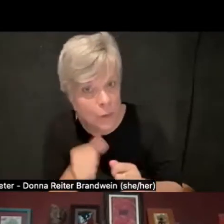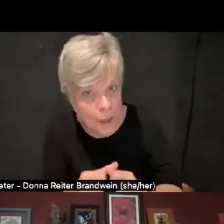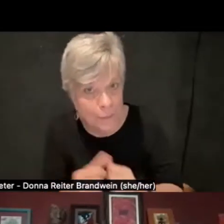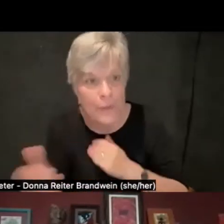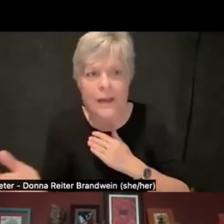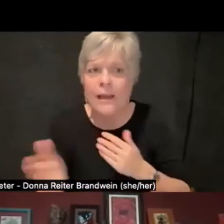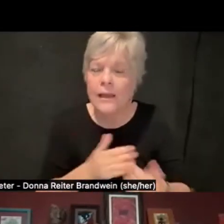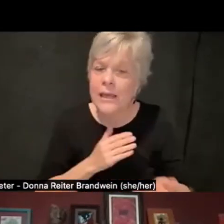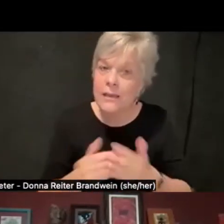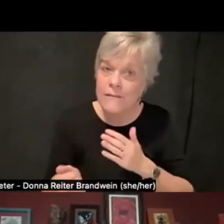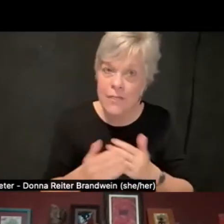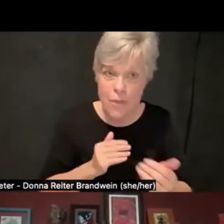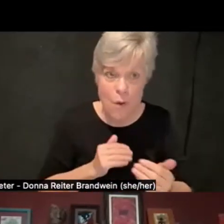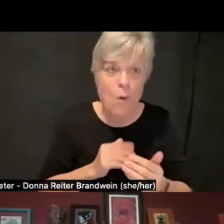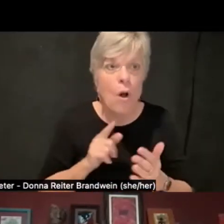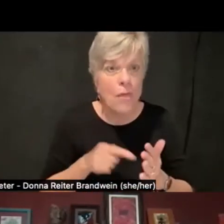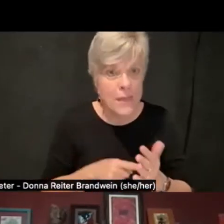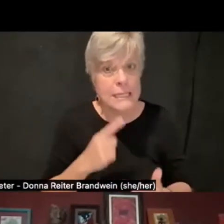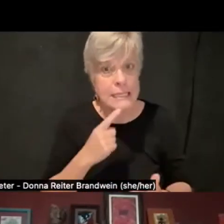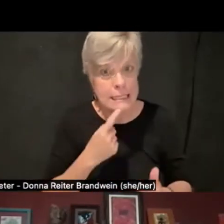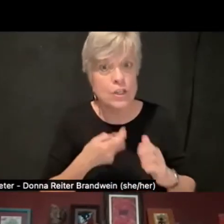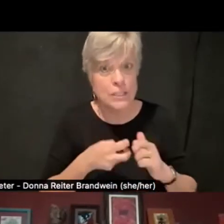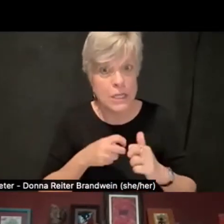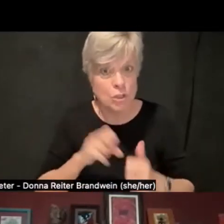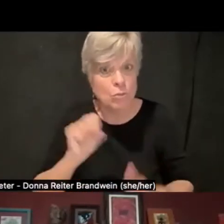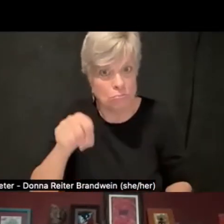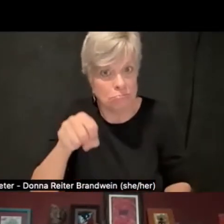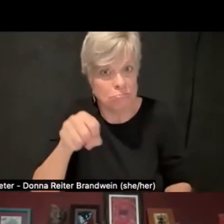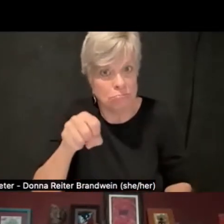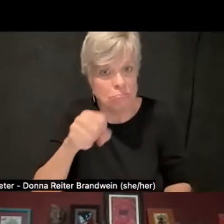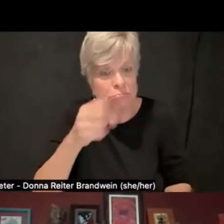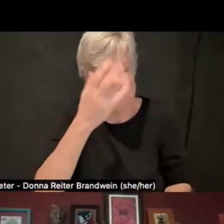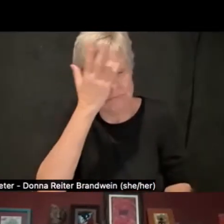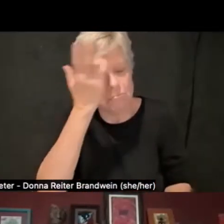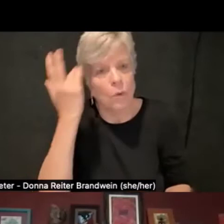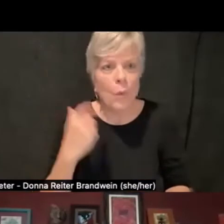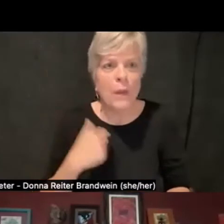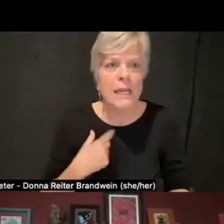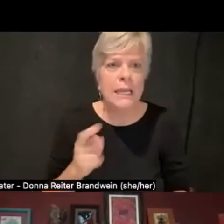this is a serious issue and we need to take